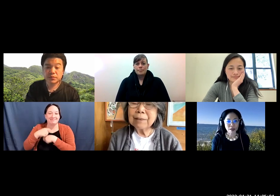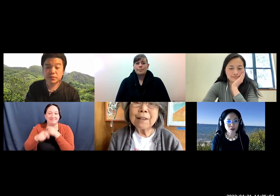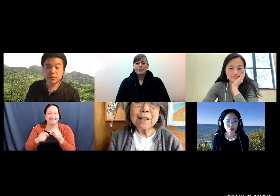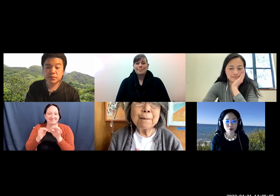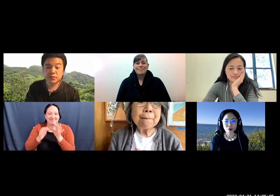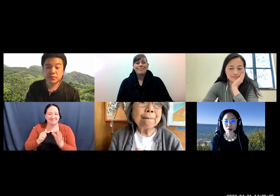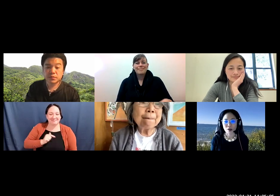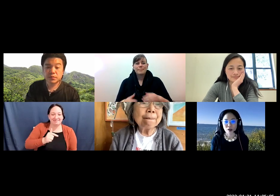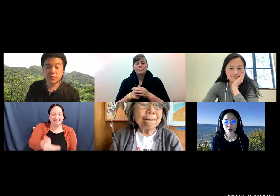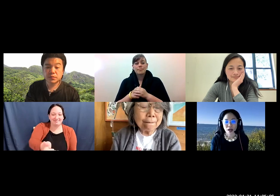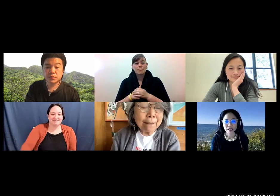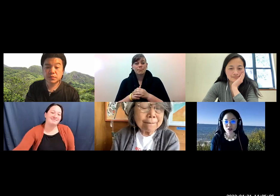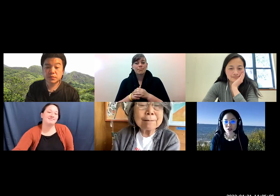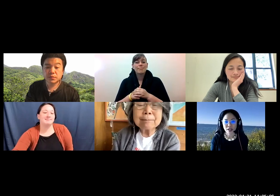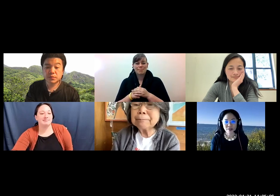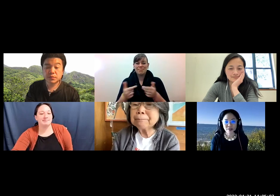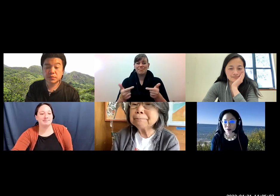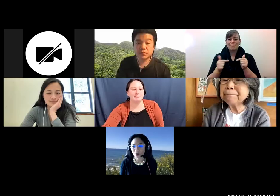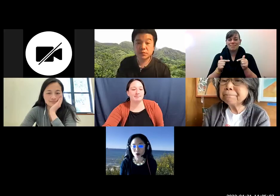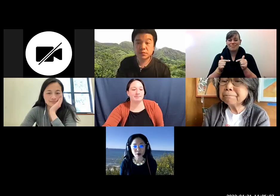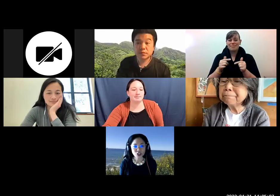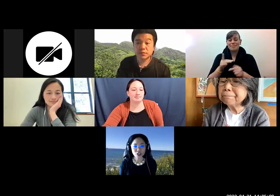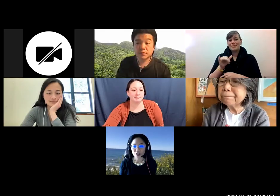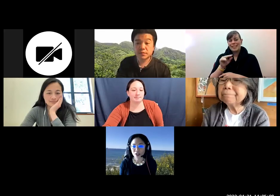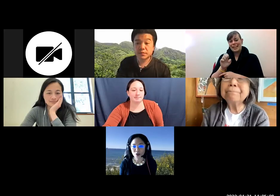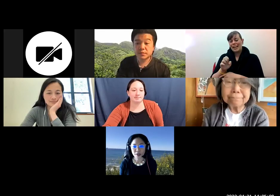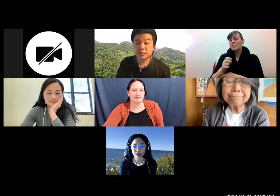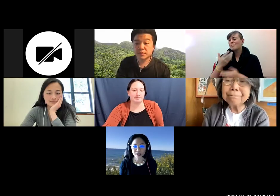Diane Fujino: Thank you all, I understand that there are questions in the Q and A.